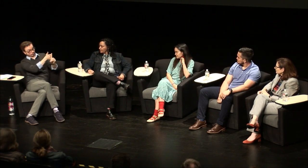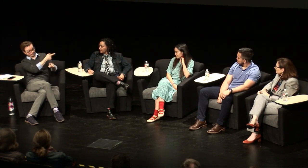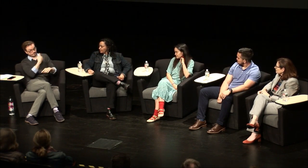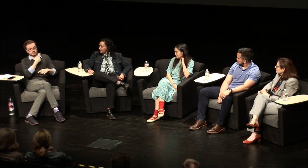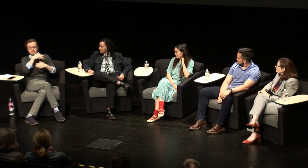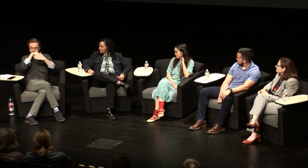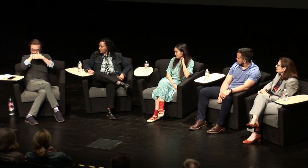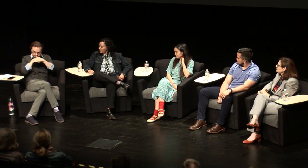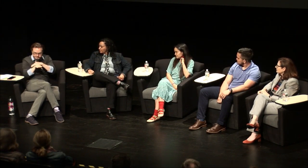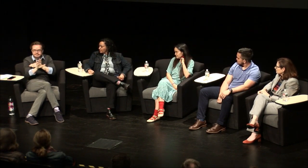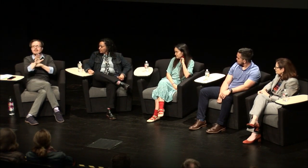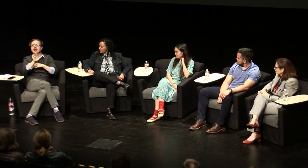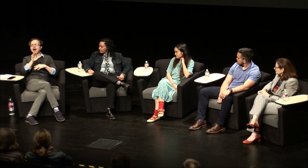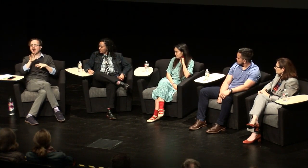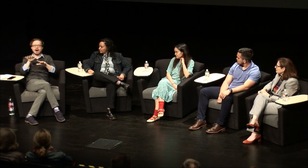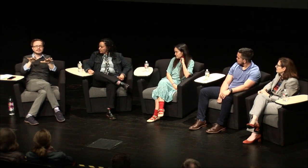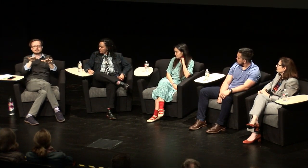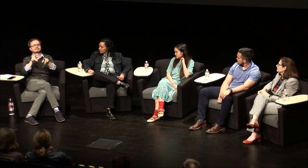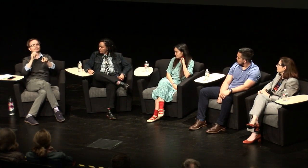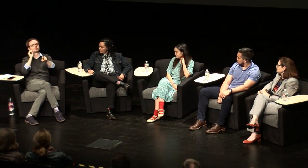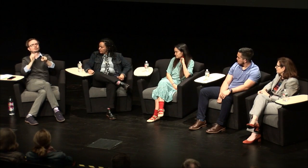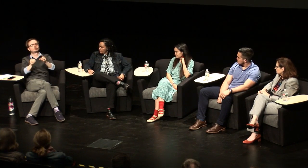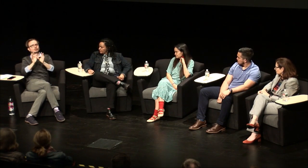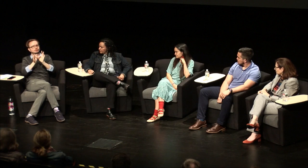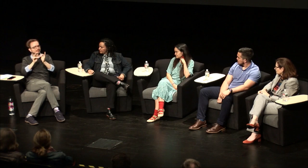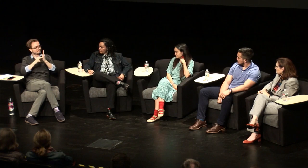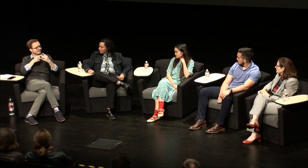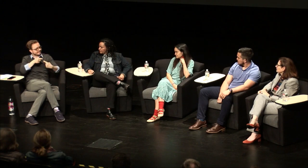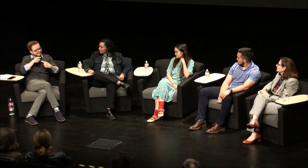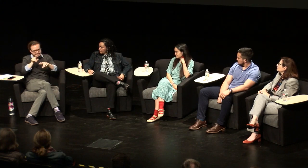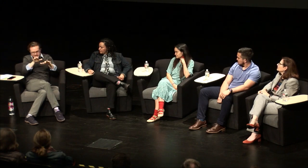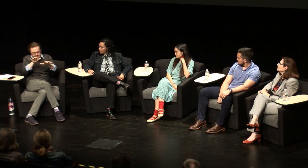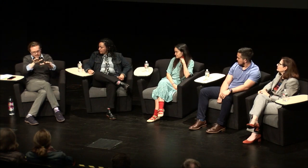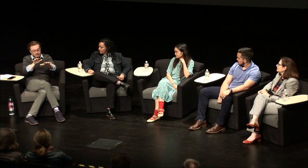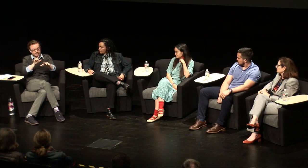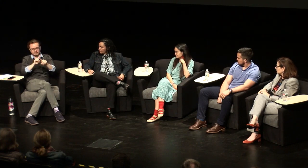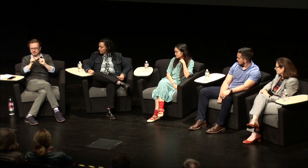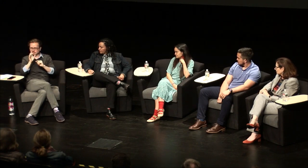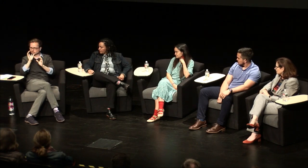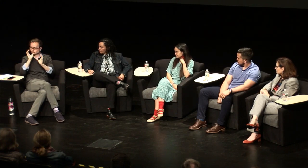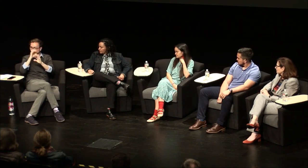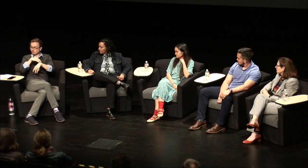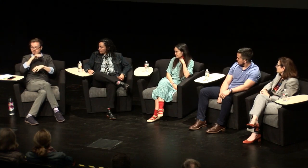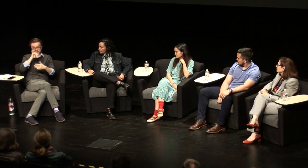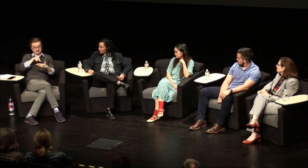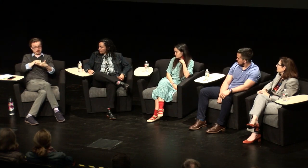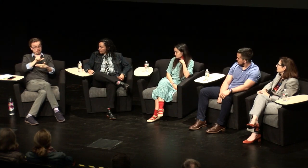let's go with that um so going into a mainstream school and not having an interpreter so right so you really you know probably had a hard time